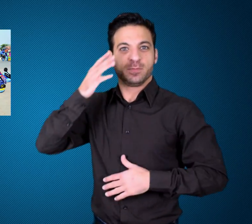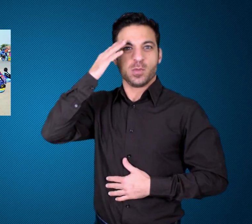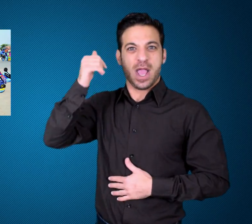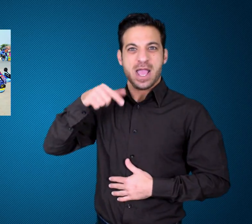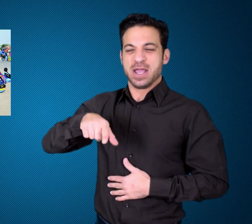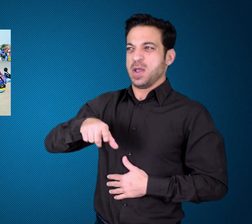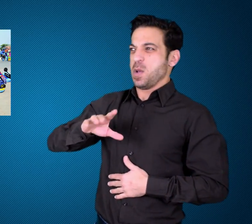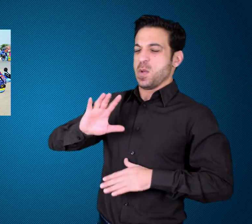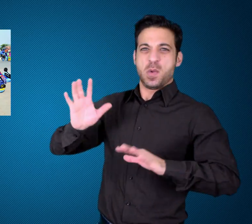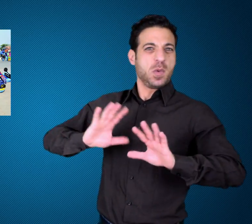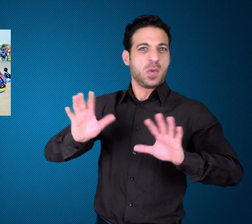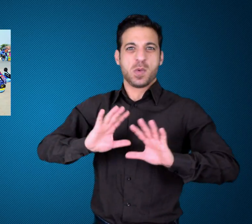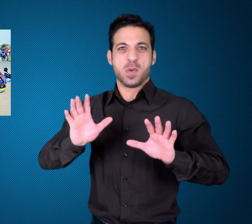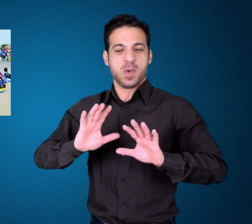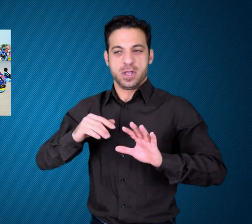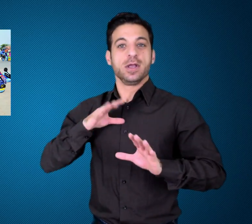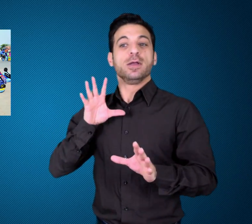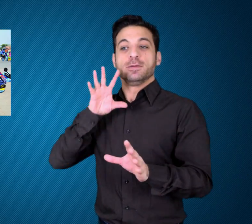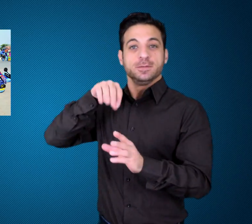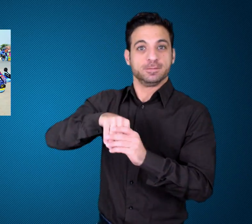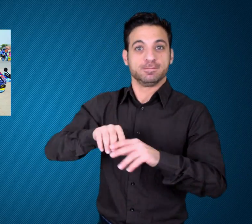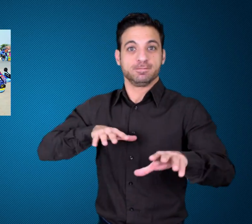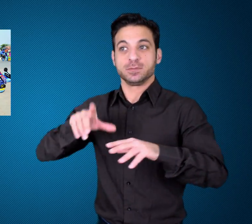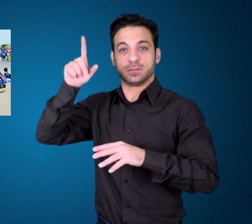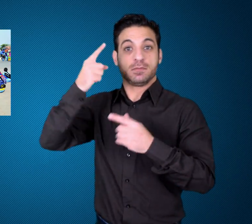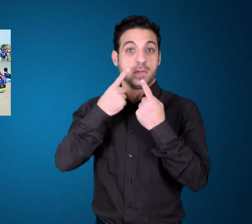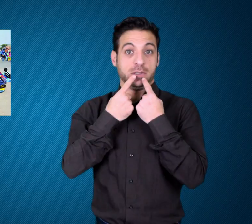managing the event and said "The